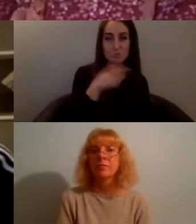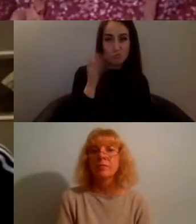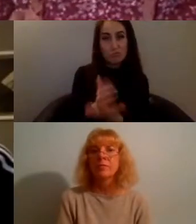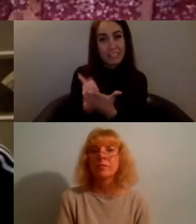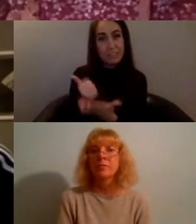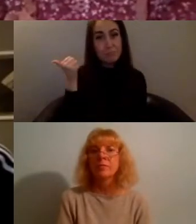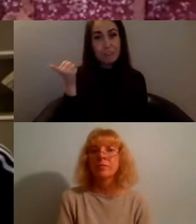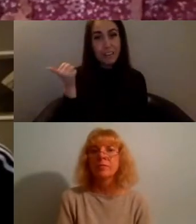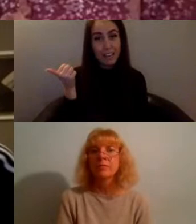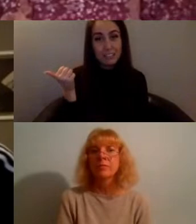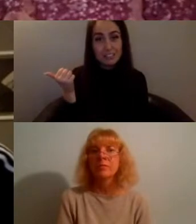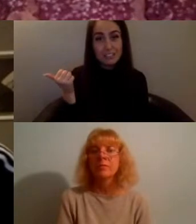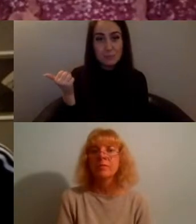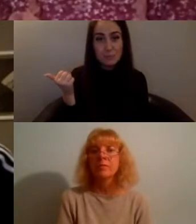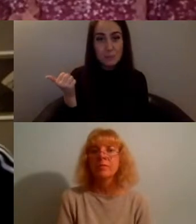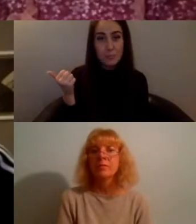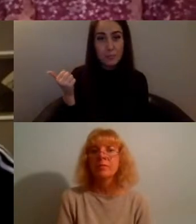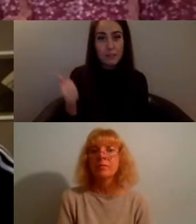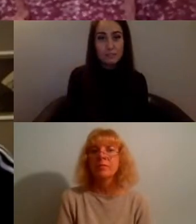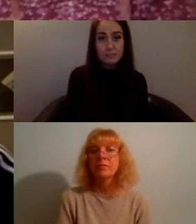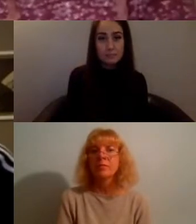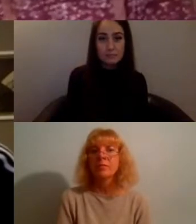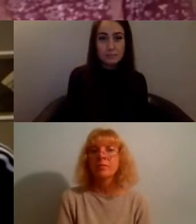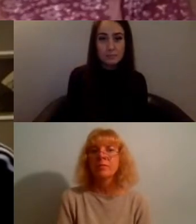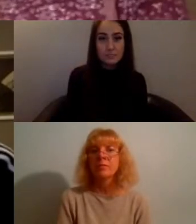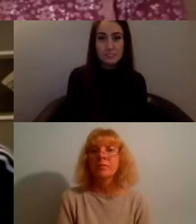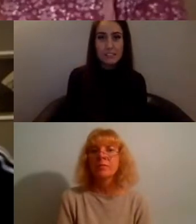and we've really just scratched the surface I think the fact that we are at seven